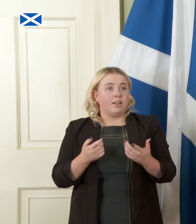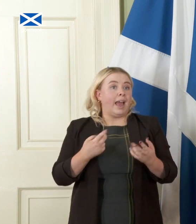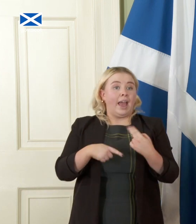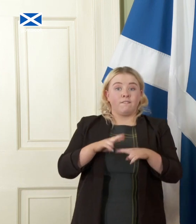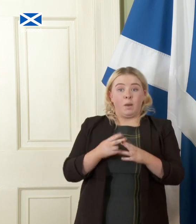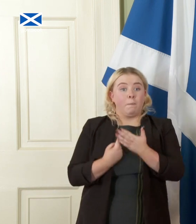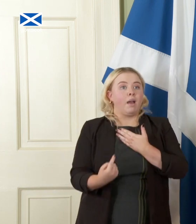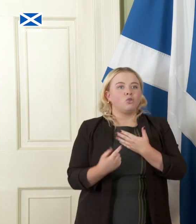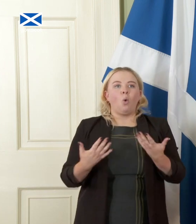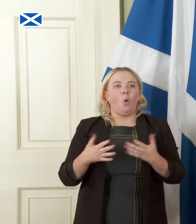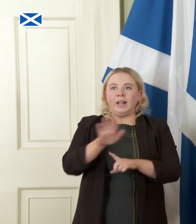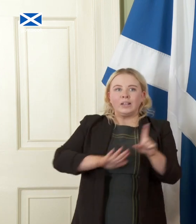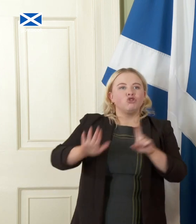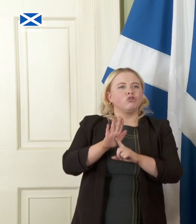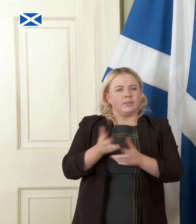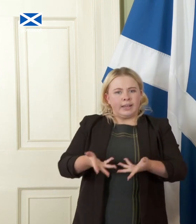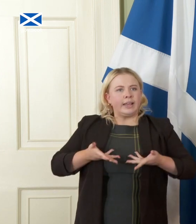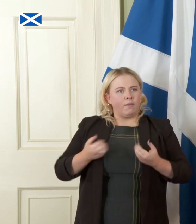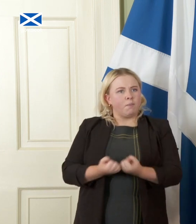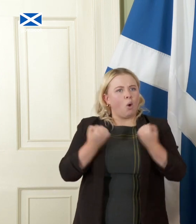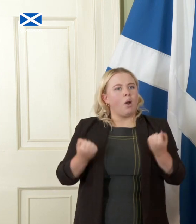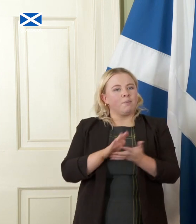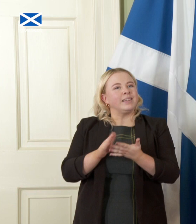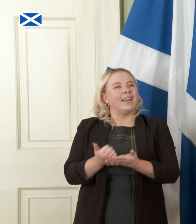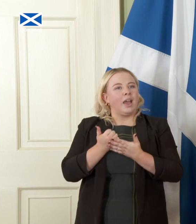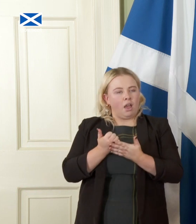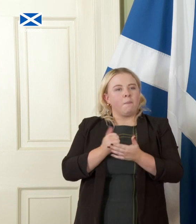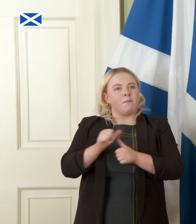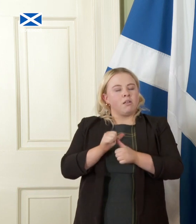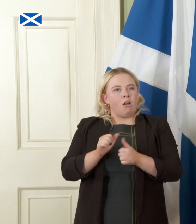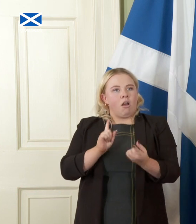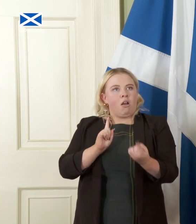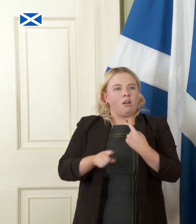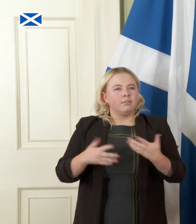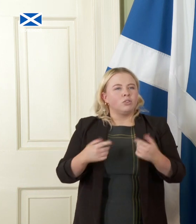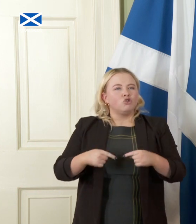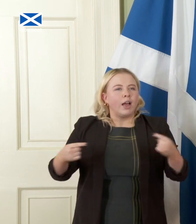better equips you to face up to challenges than allowing other people to take decisions for you.